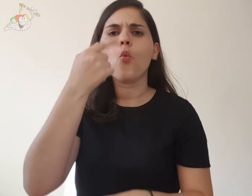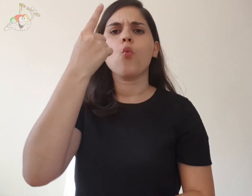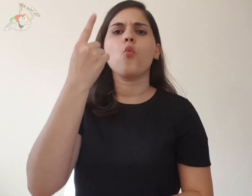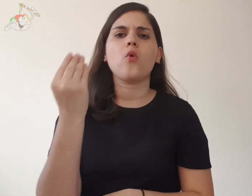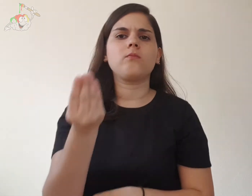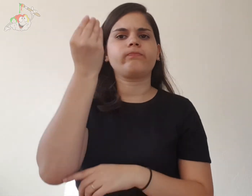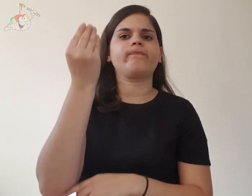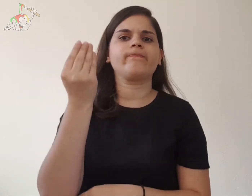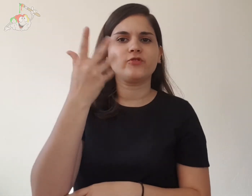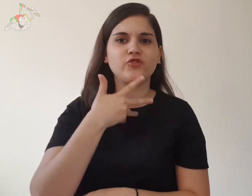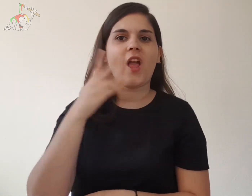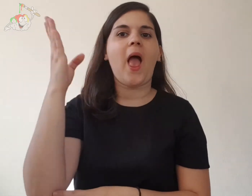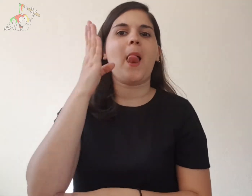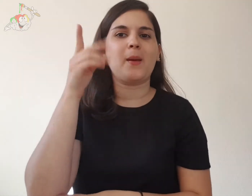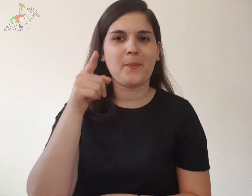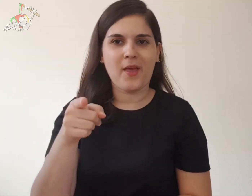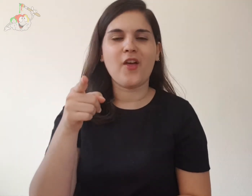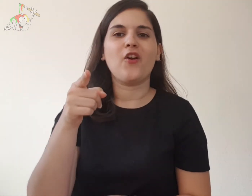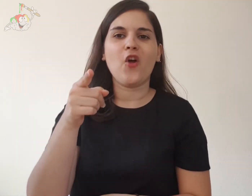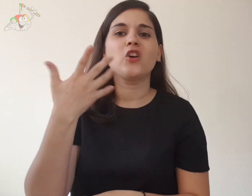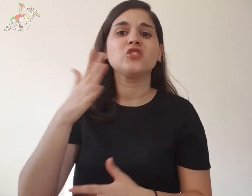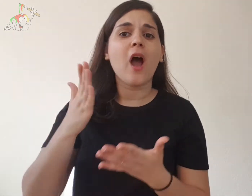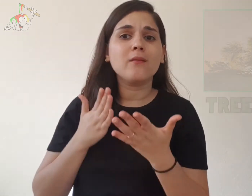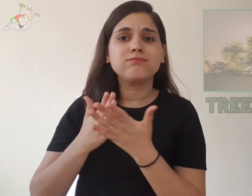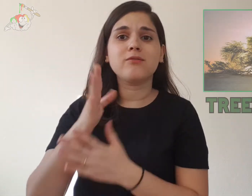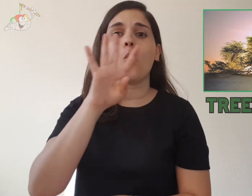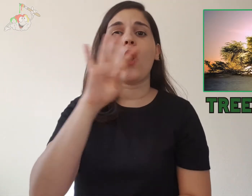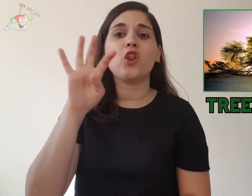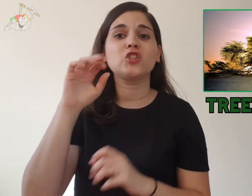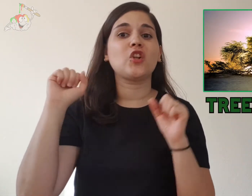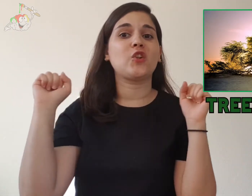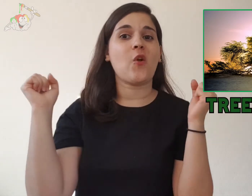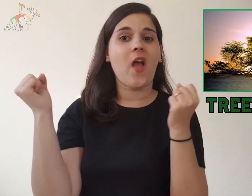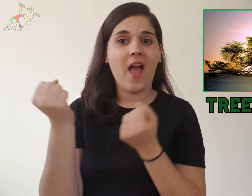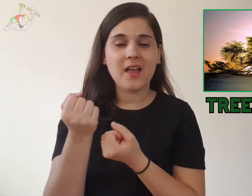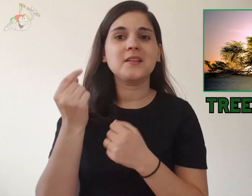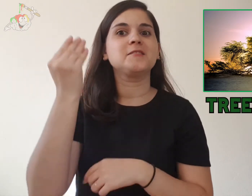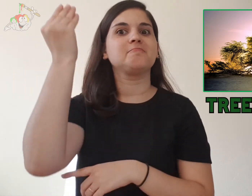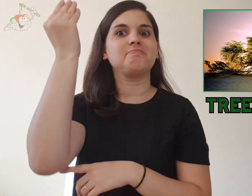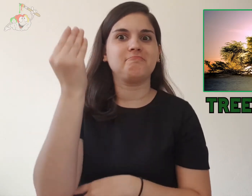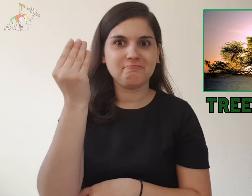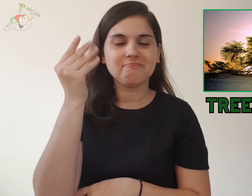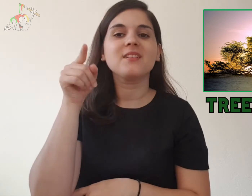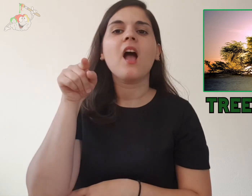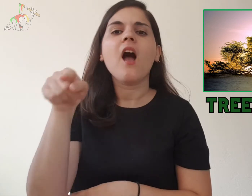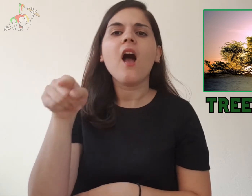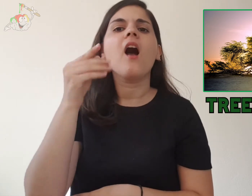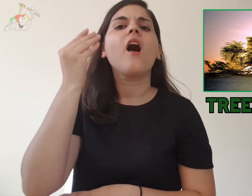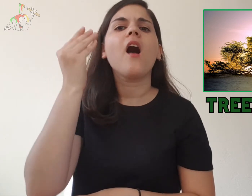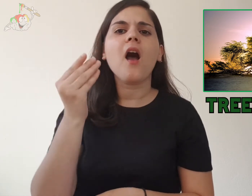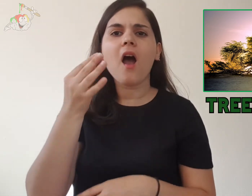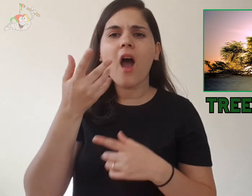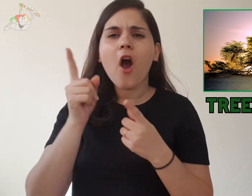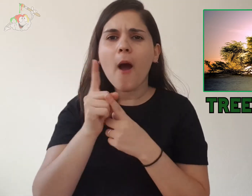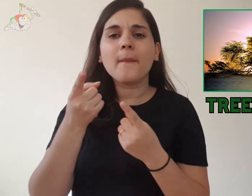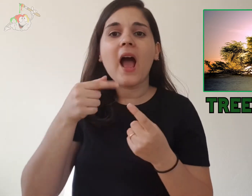a tree that has been there for 400 years, which is strange because